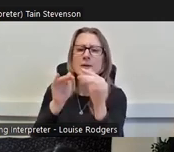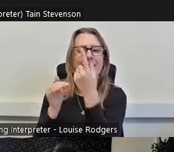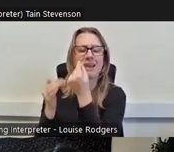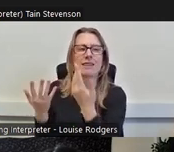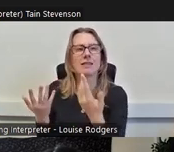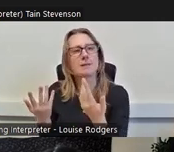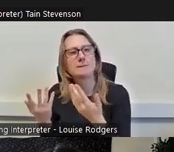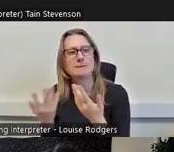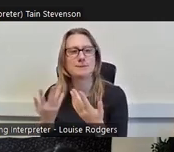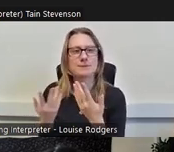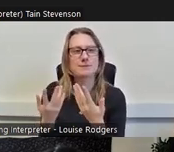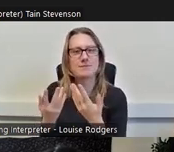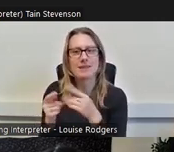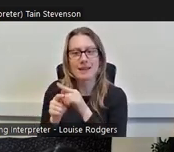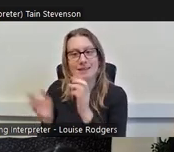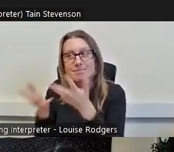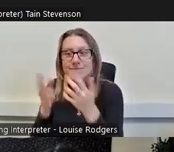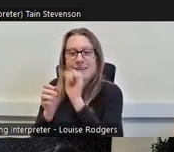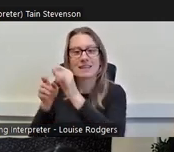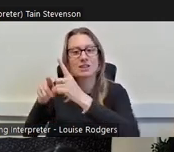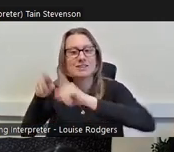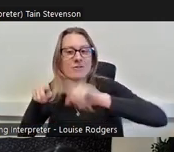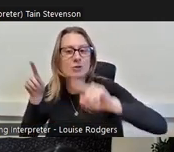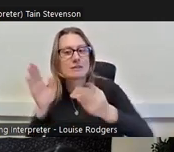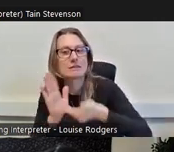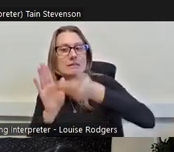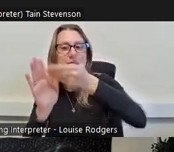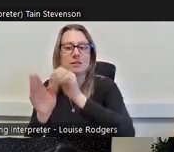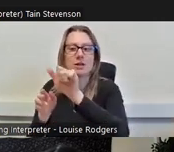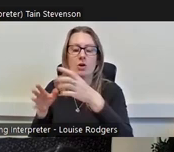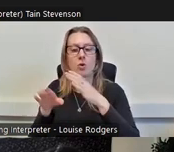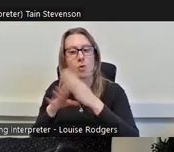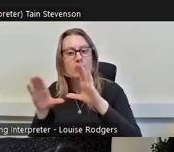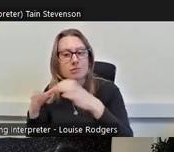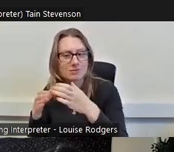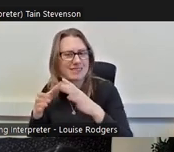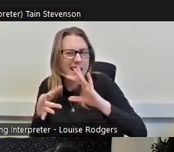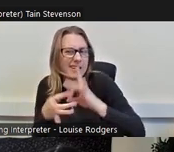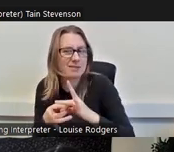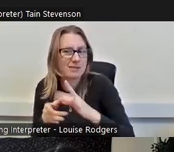diversify their workforce, including volunteers, how they can look at